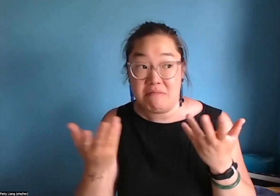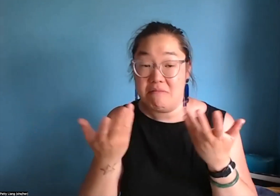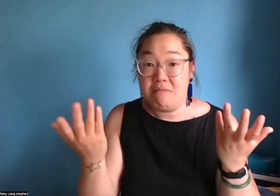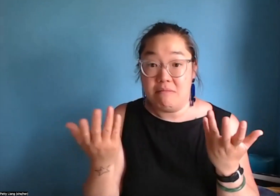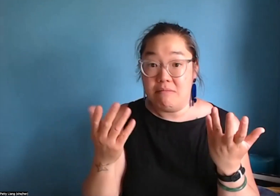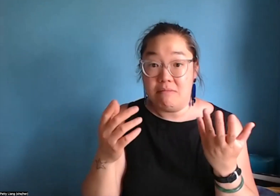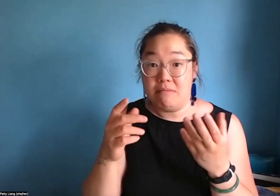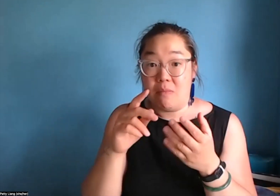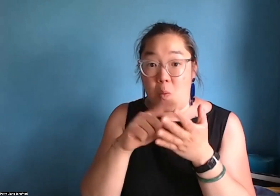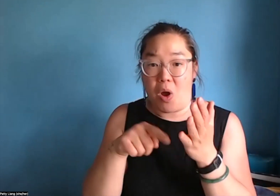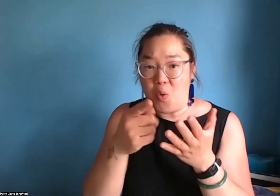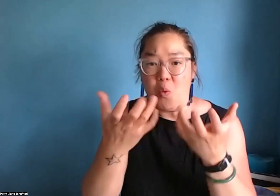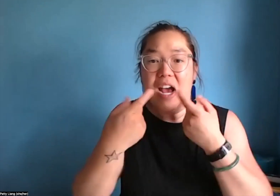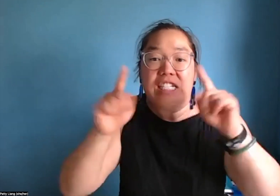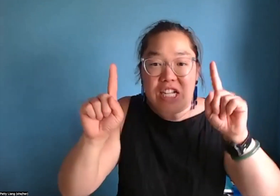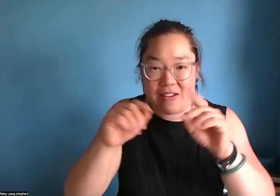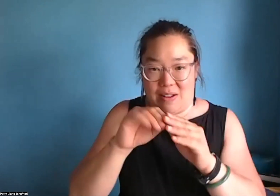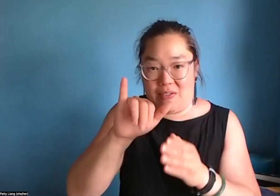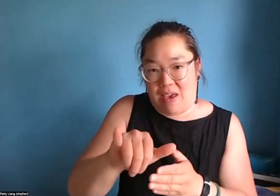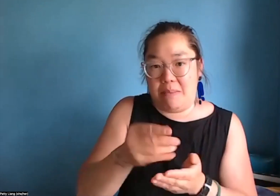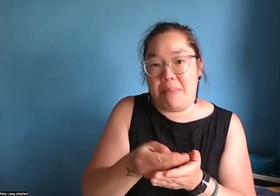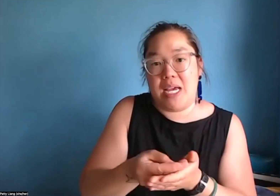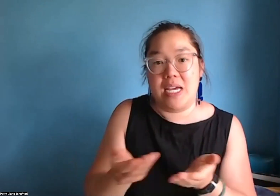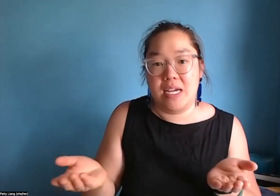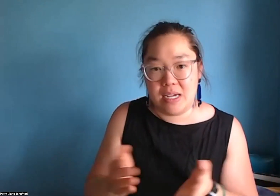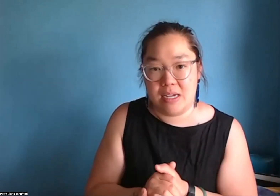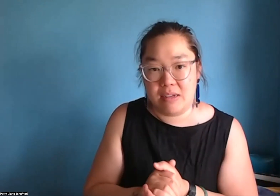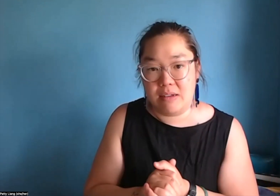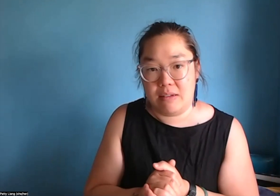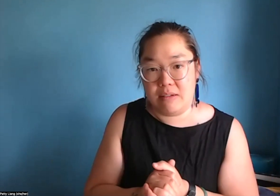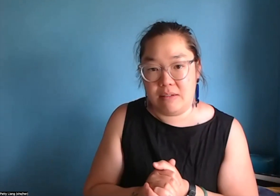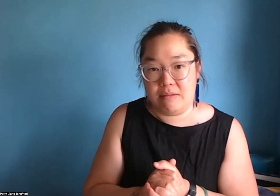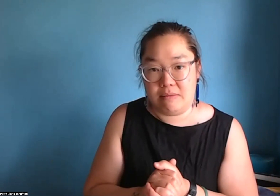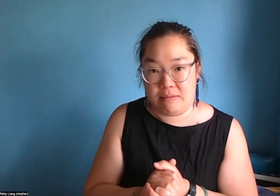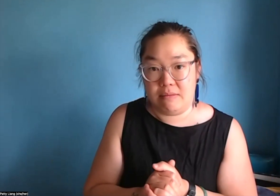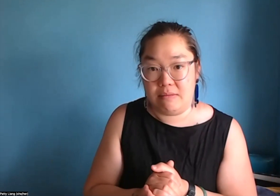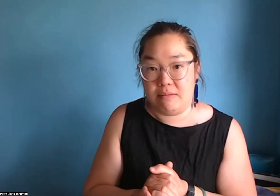Do you have - what's your specific timeline? What do you want to achieve using these funds?